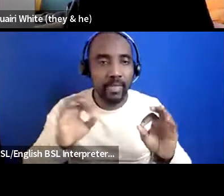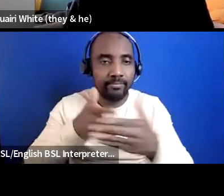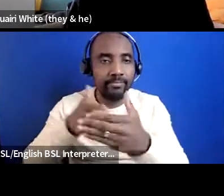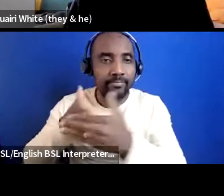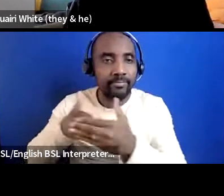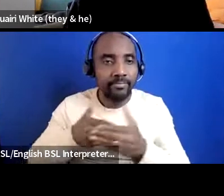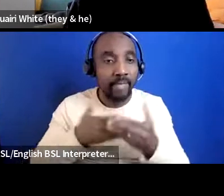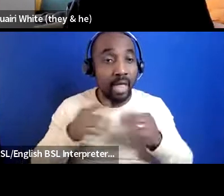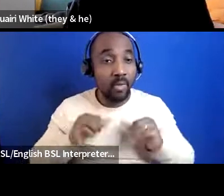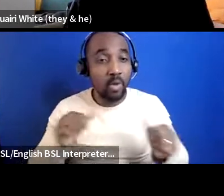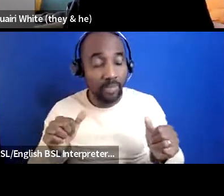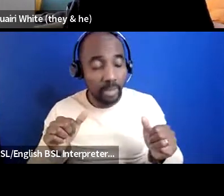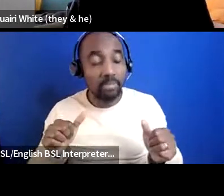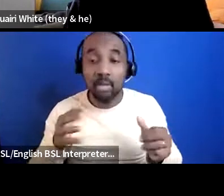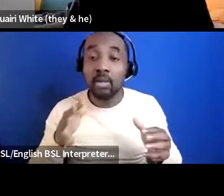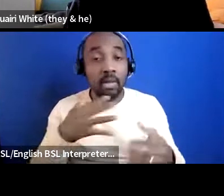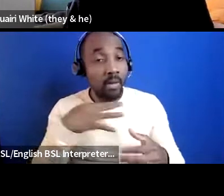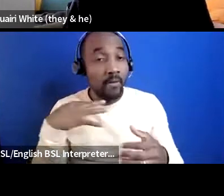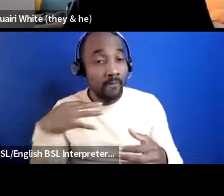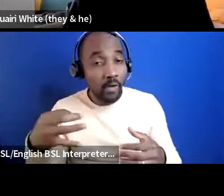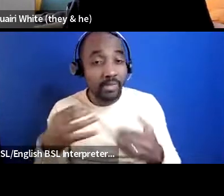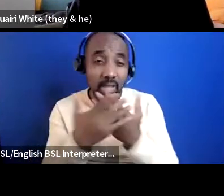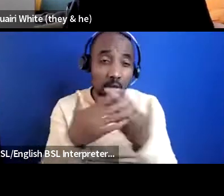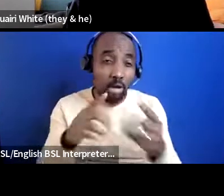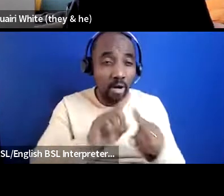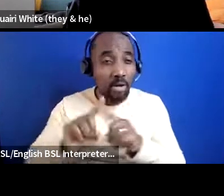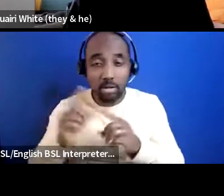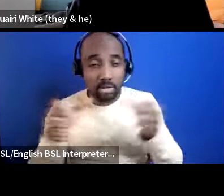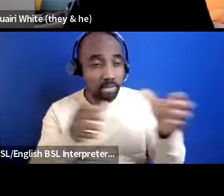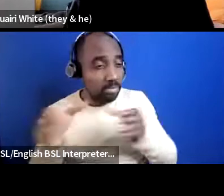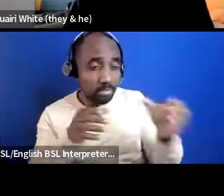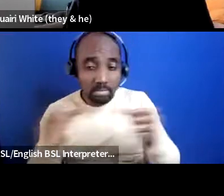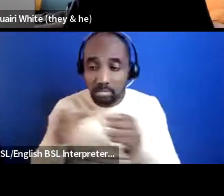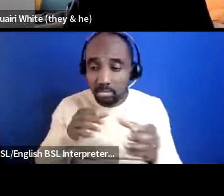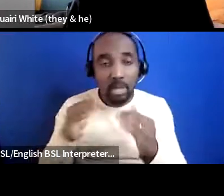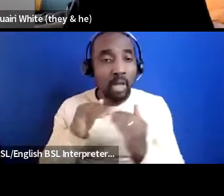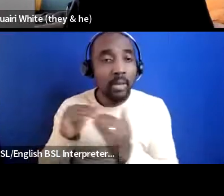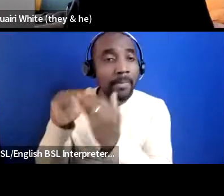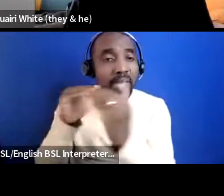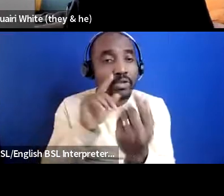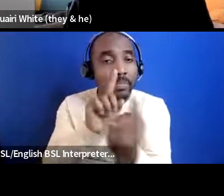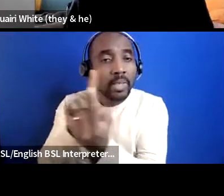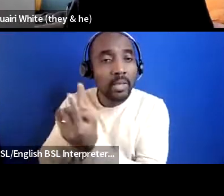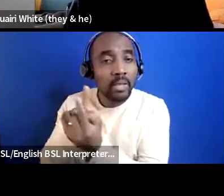of volunteers who help us quite a lot they do some peer-to-peer support one-on-one support